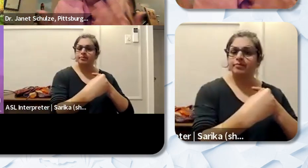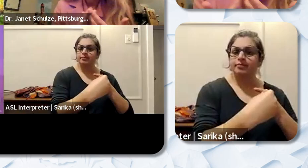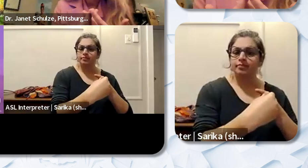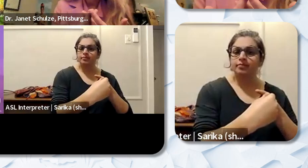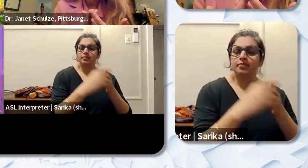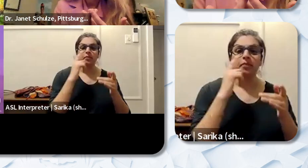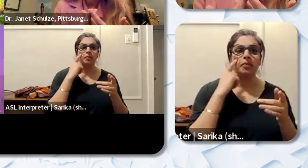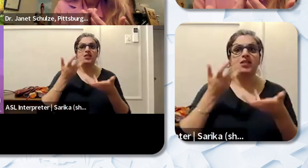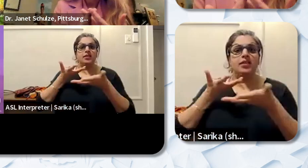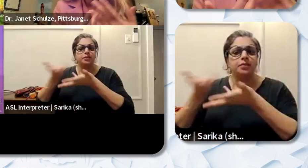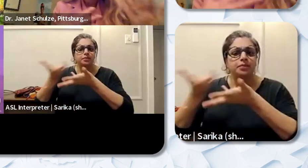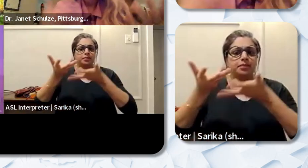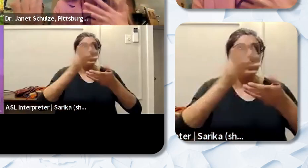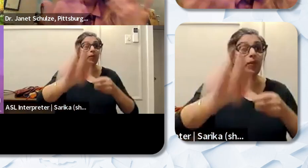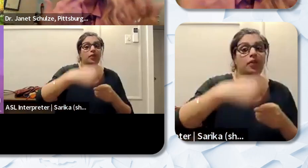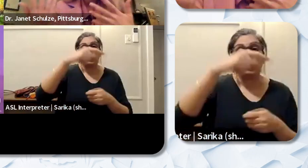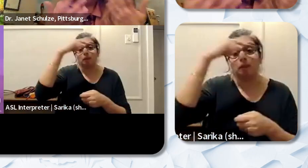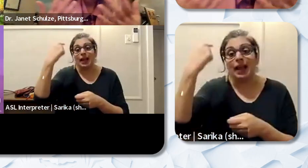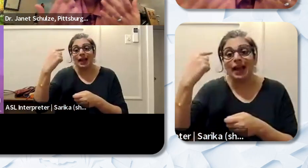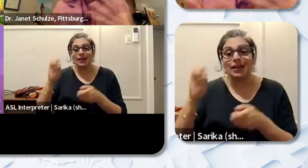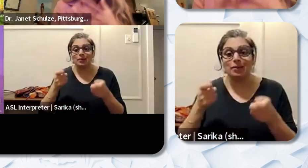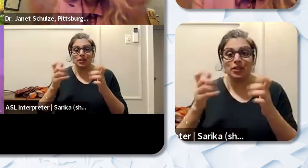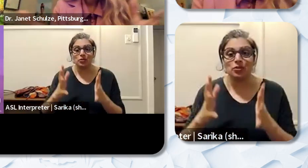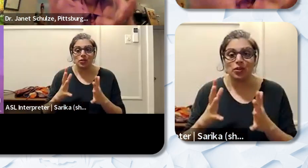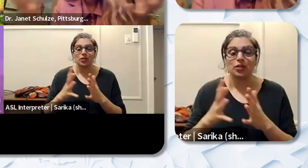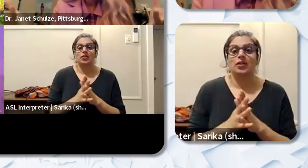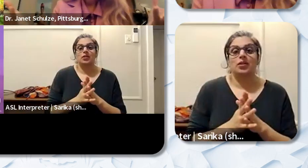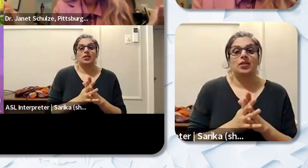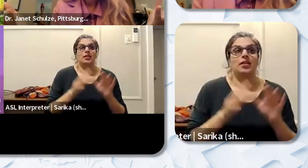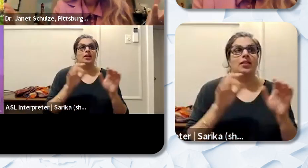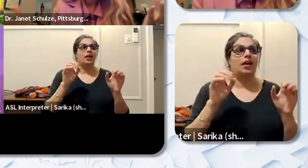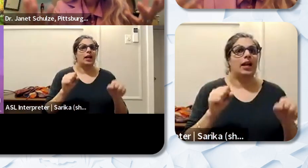with other Black administrators and being able to you know see people across the whole State